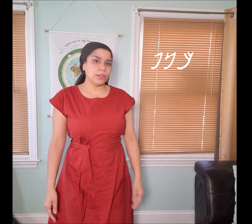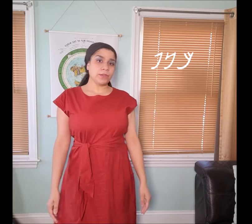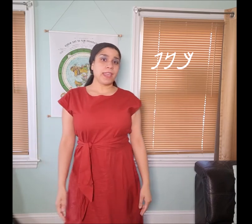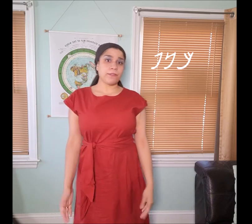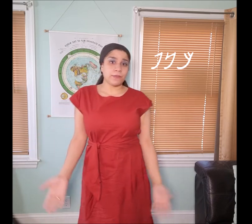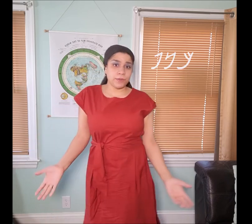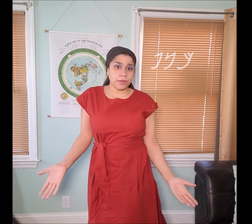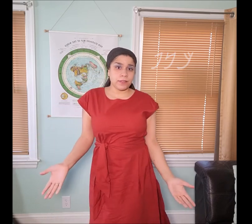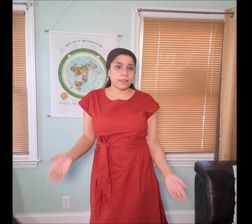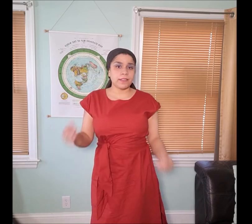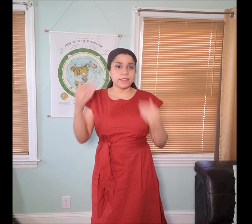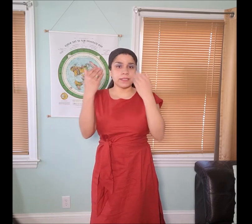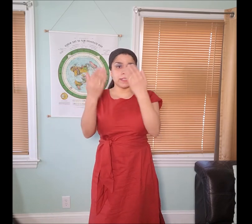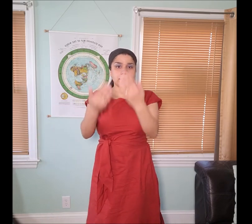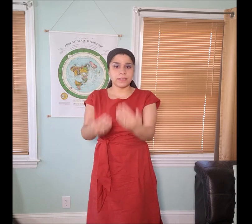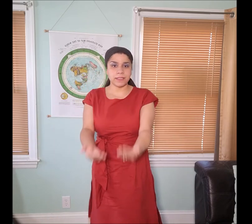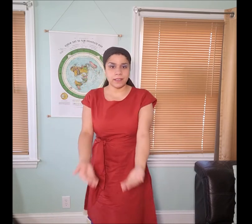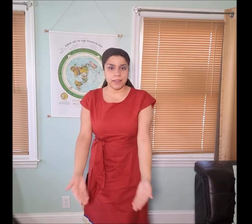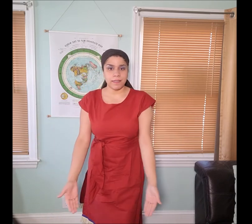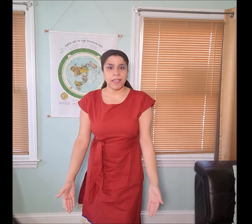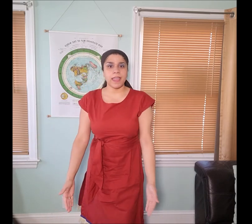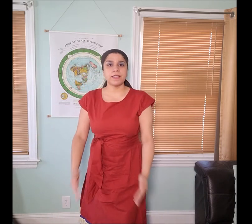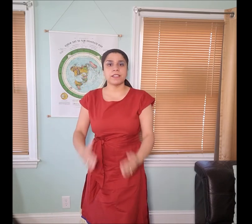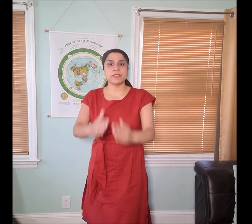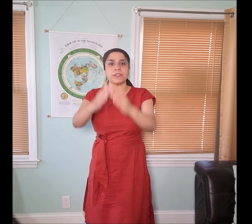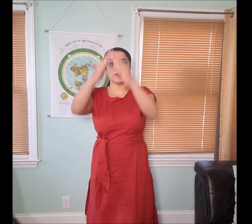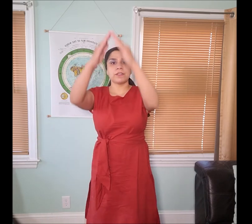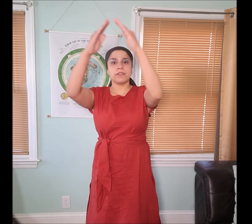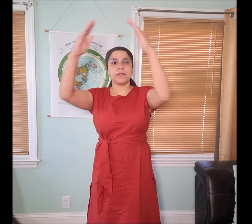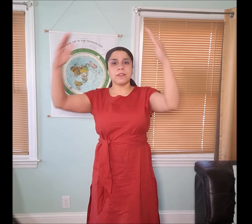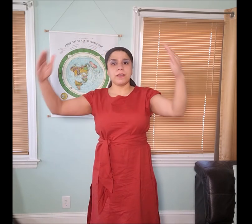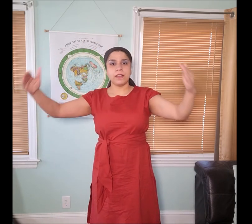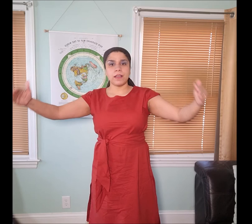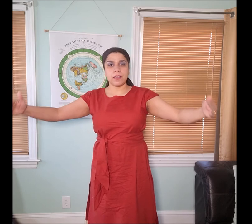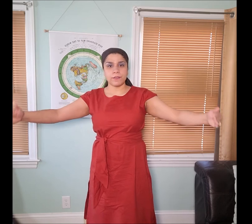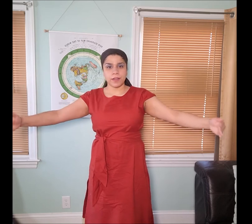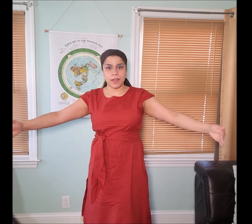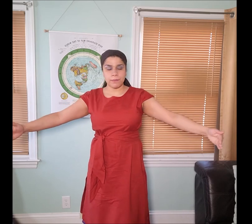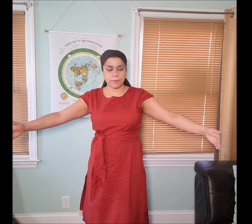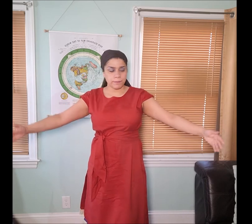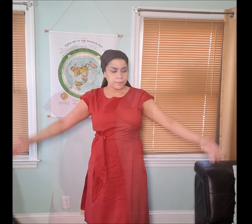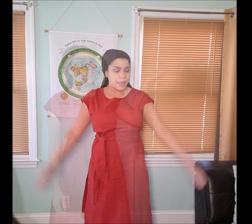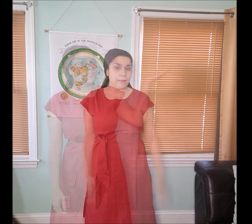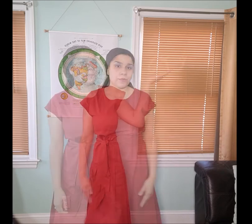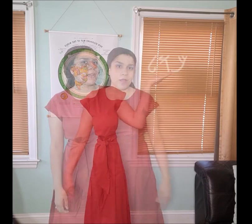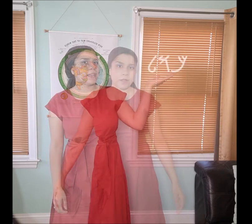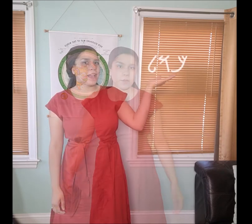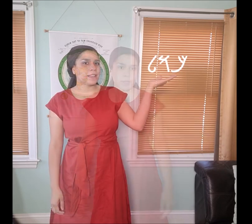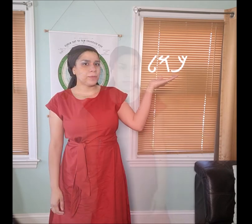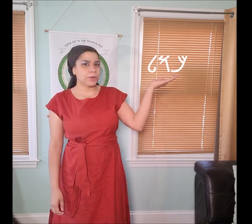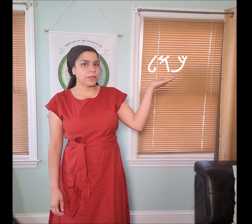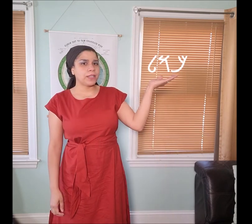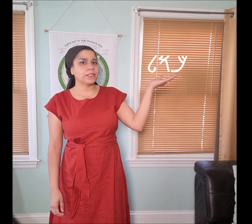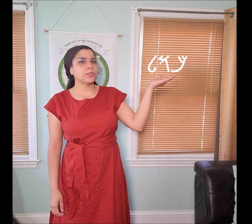You can't refute it, this is the hand gesture of "kanap". This Manakahthey 𐤌𐤍𐤇𐤕𐤉 word is “𐤊𐤅𐤋 kul”.